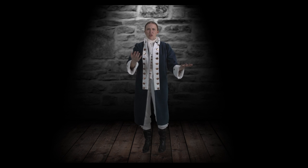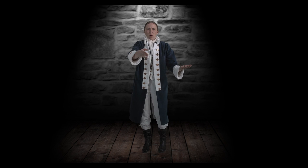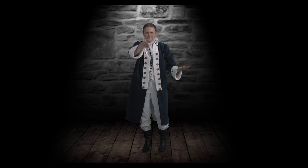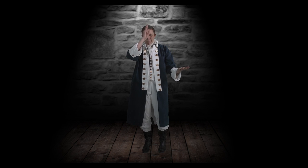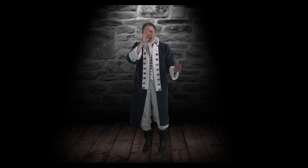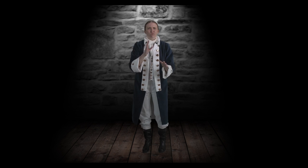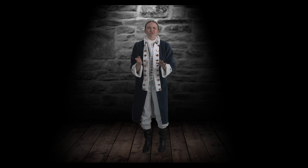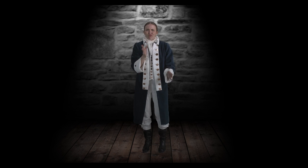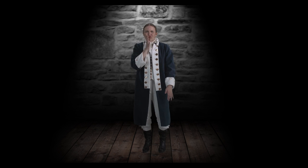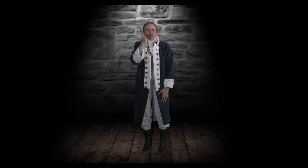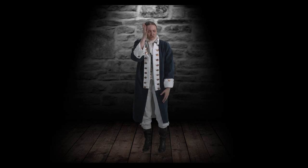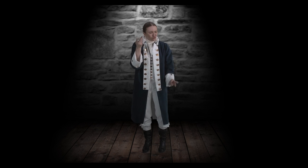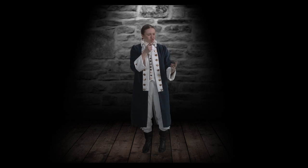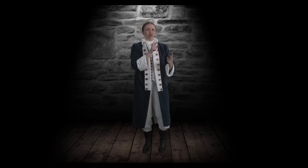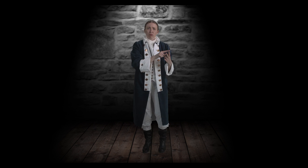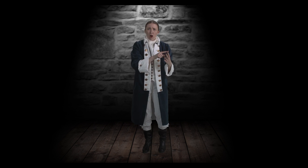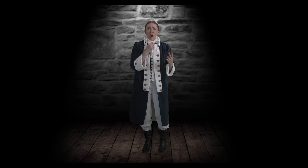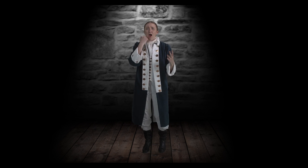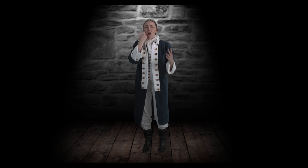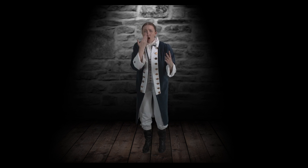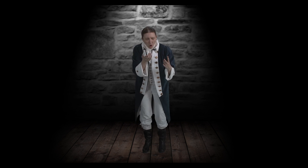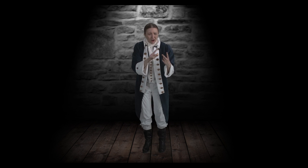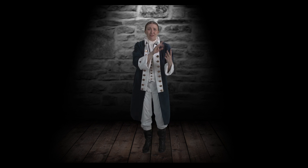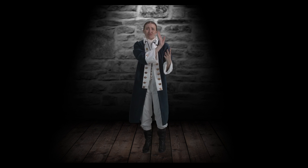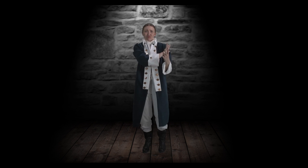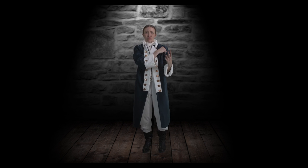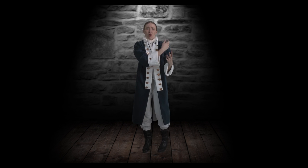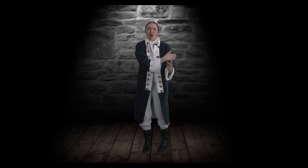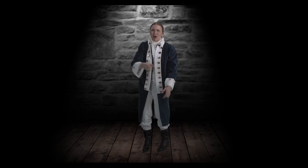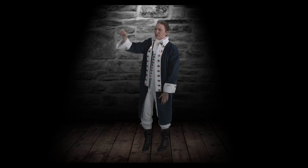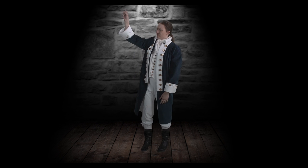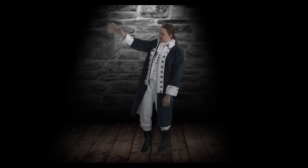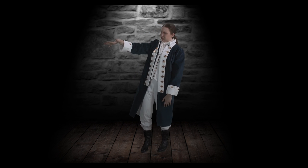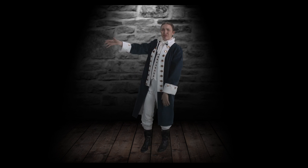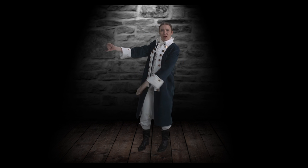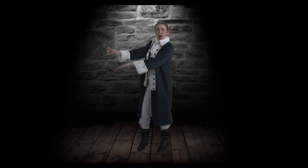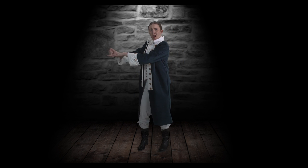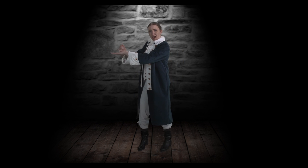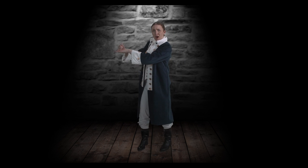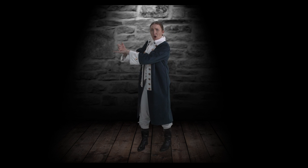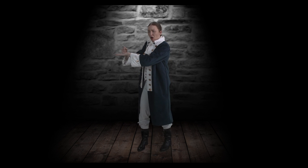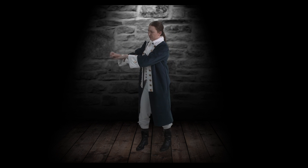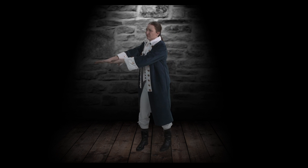How does a bastard, orphan son of a whore And a Scotsman, dropped in the middle of a